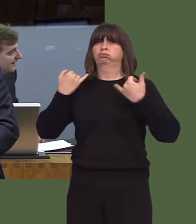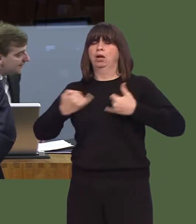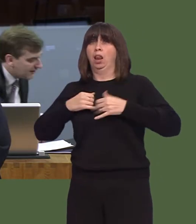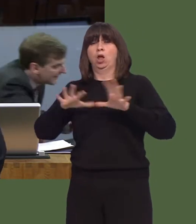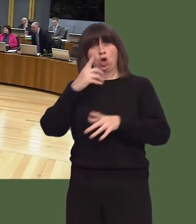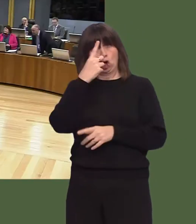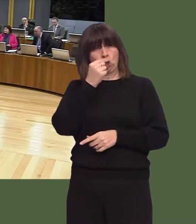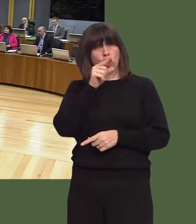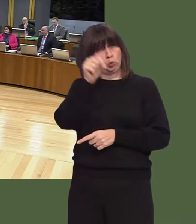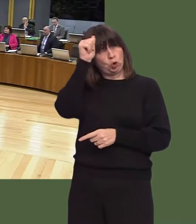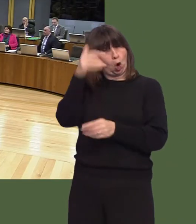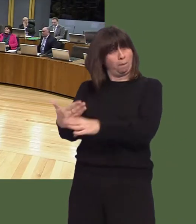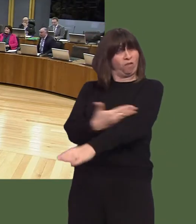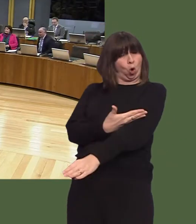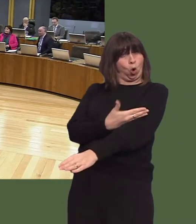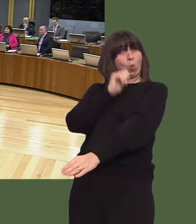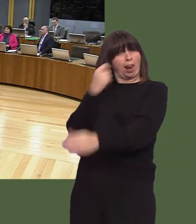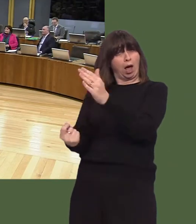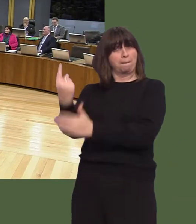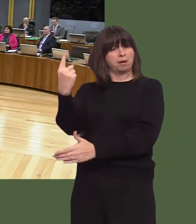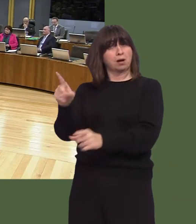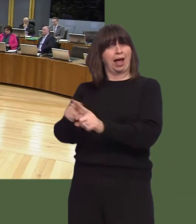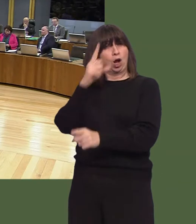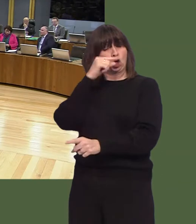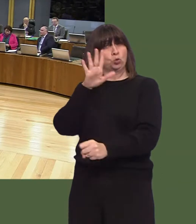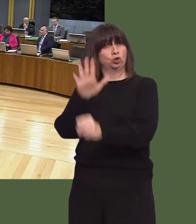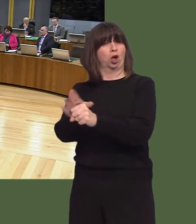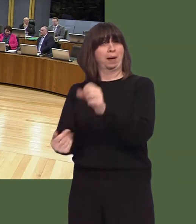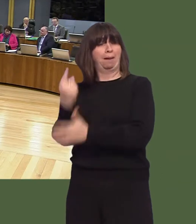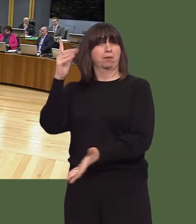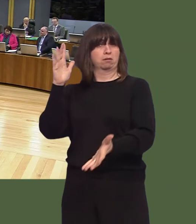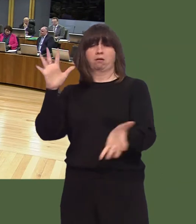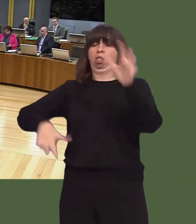Carwyn Jones AM: Well, first of all, I pay tribute to all our staff in all settingsóthe